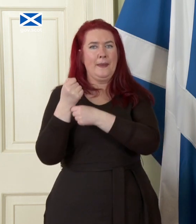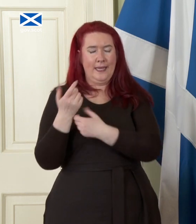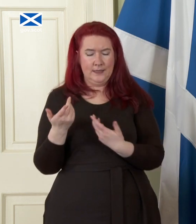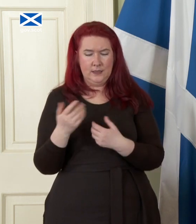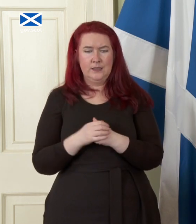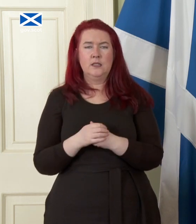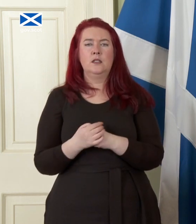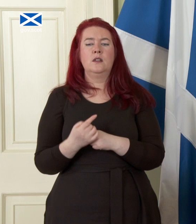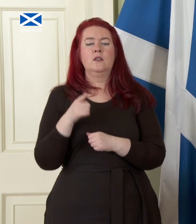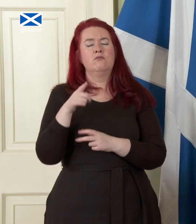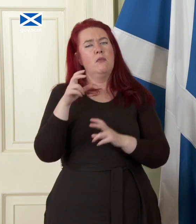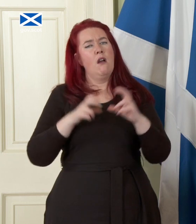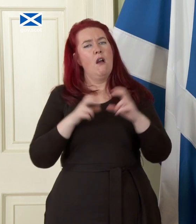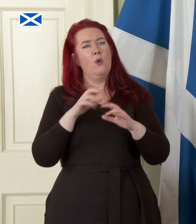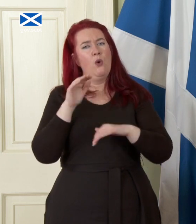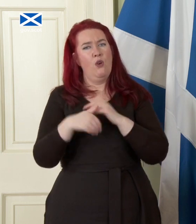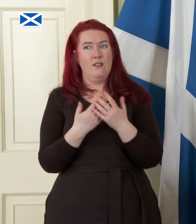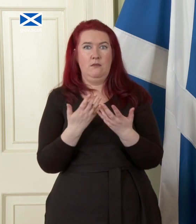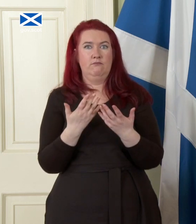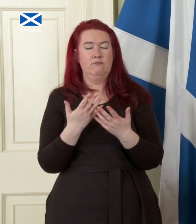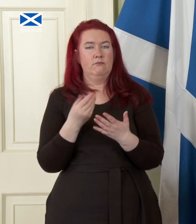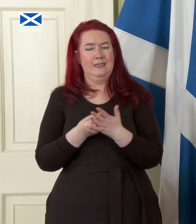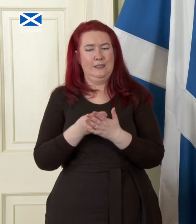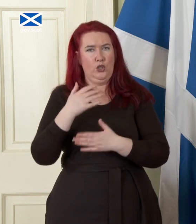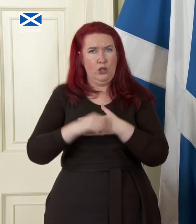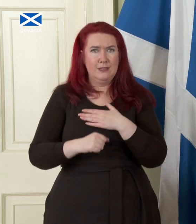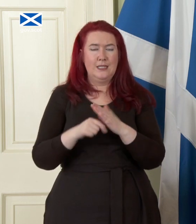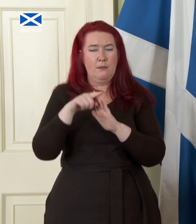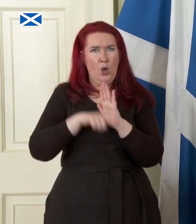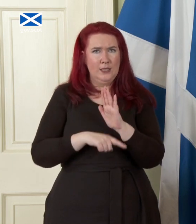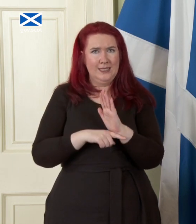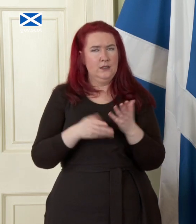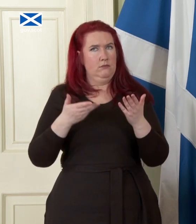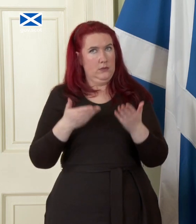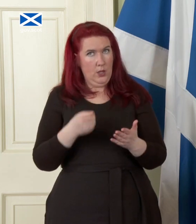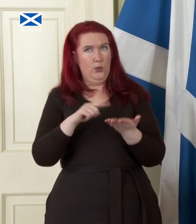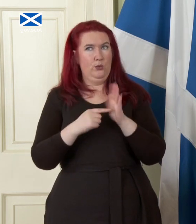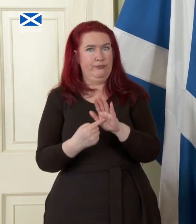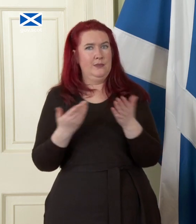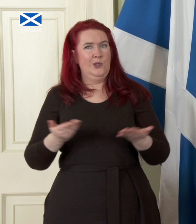um arguing against exactly the currency policies that you've set out today so why were you wrong